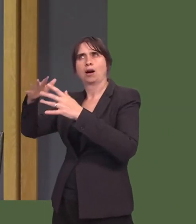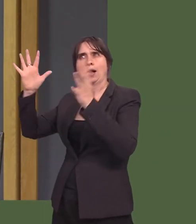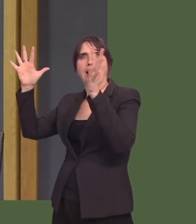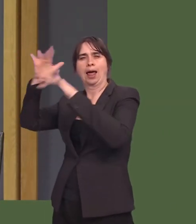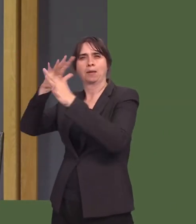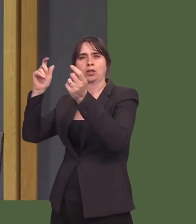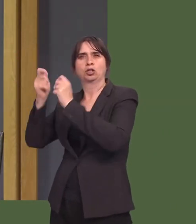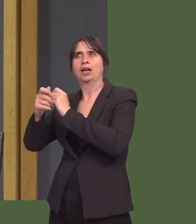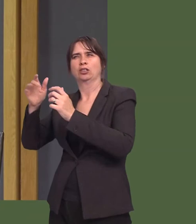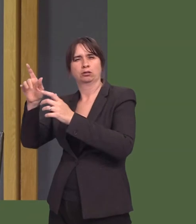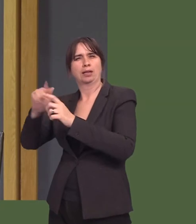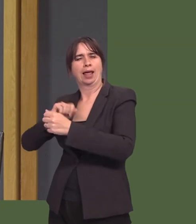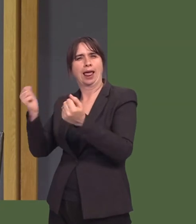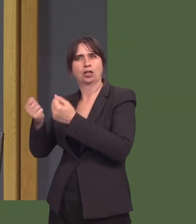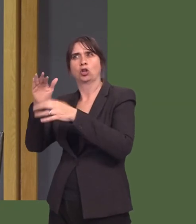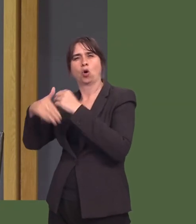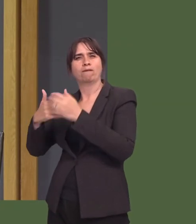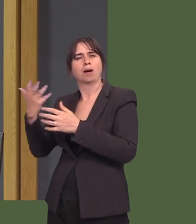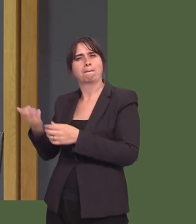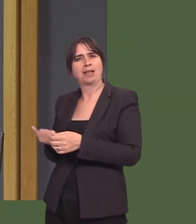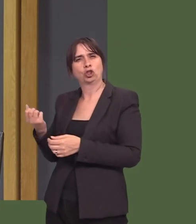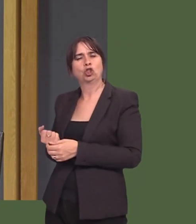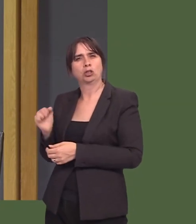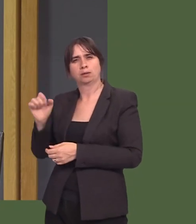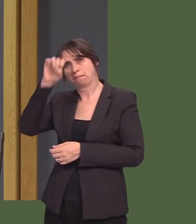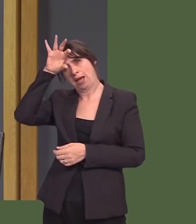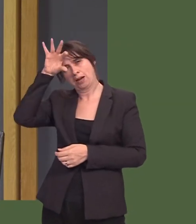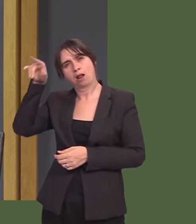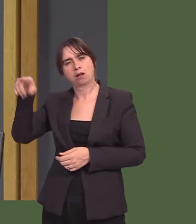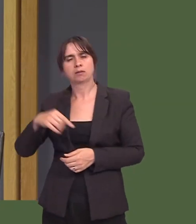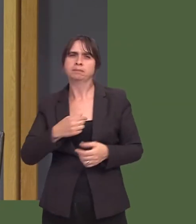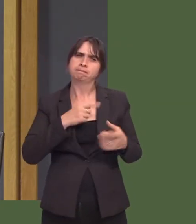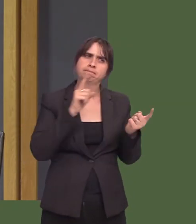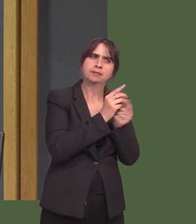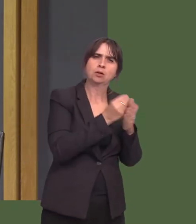I recently met with campaigners from the UK miners pension scheme association, who highlighted